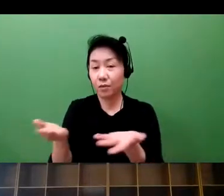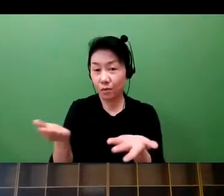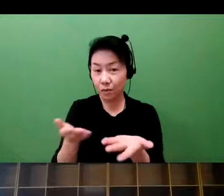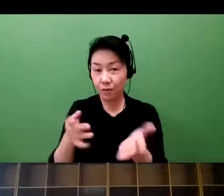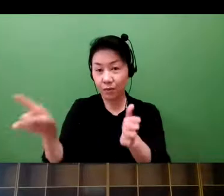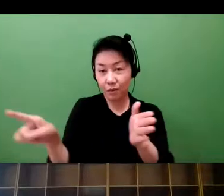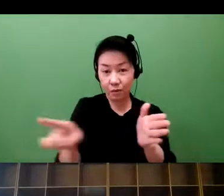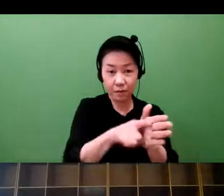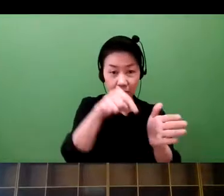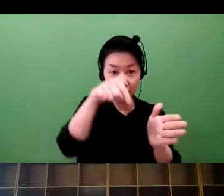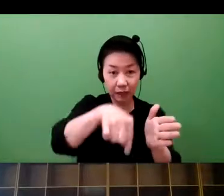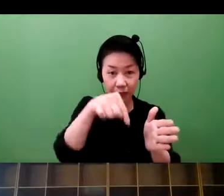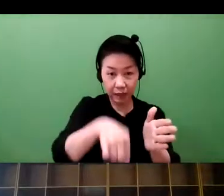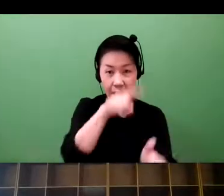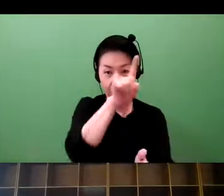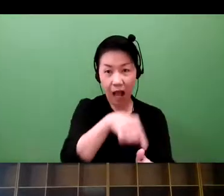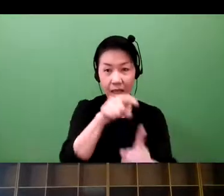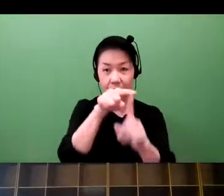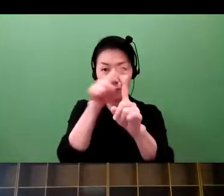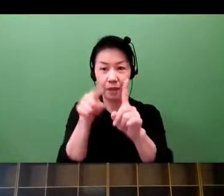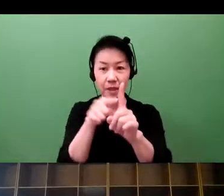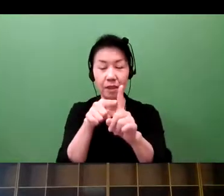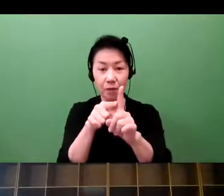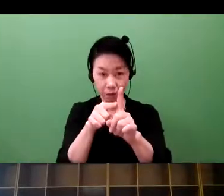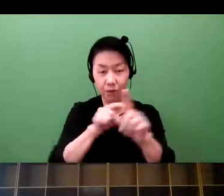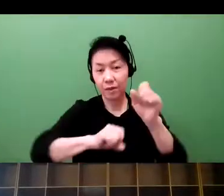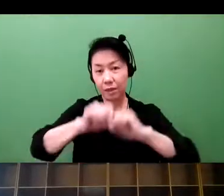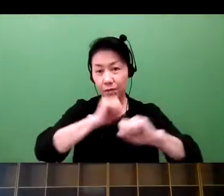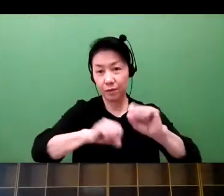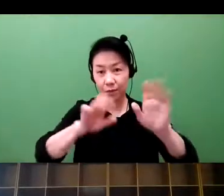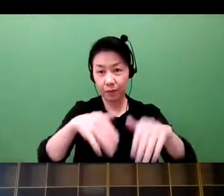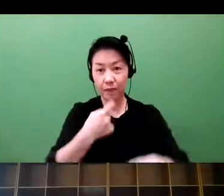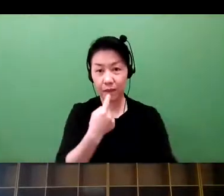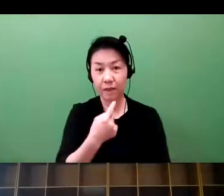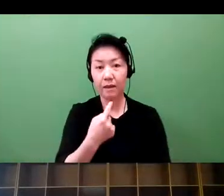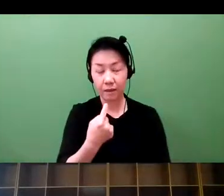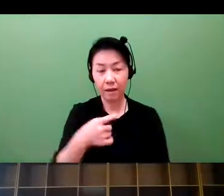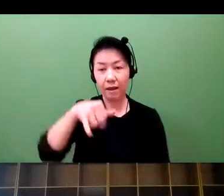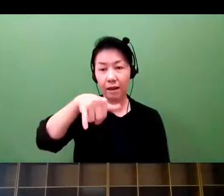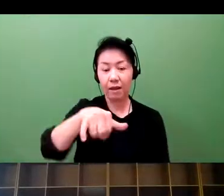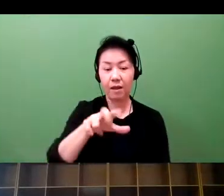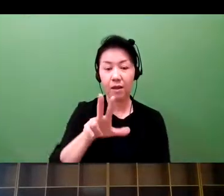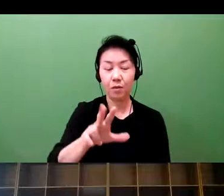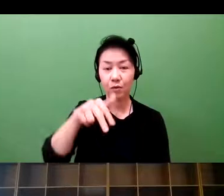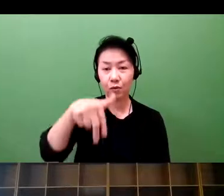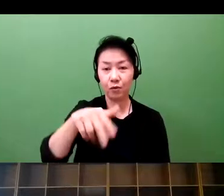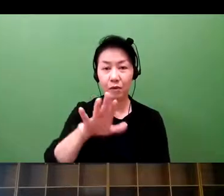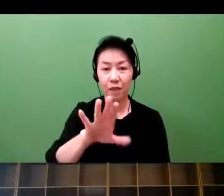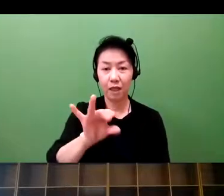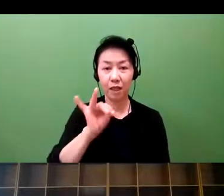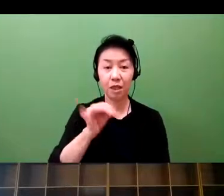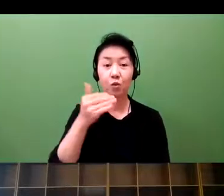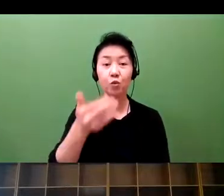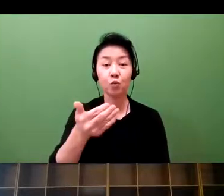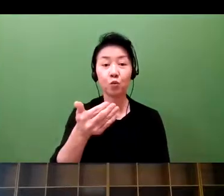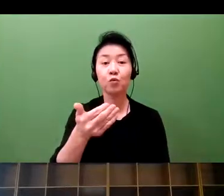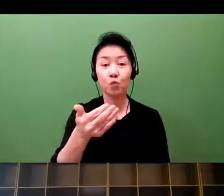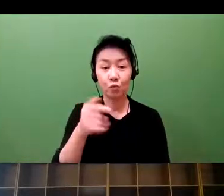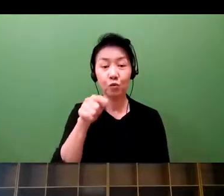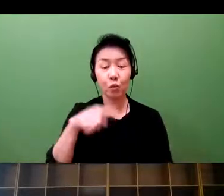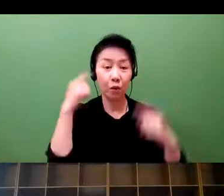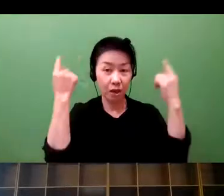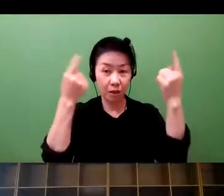And therefore, I'm undertaking measures on IP and also on,